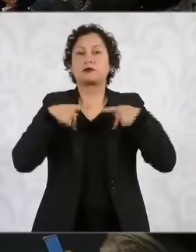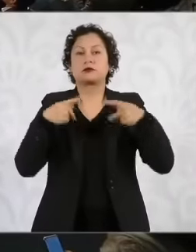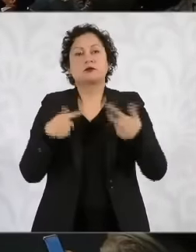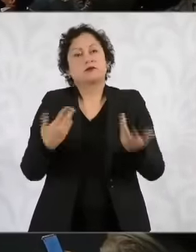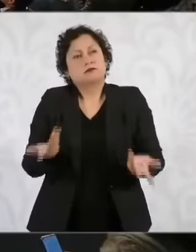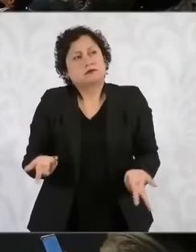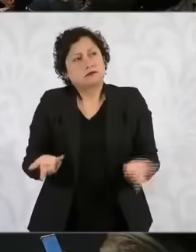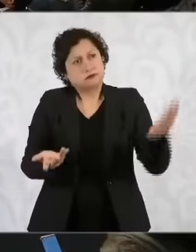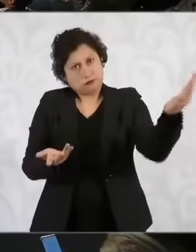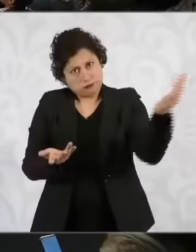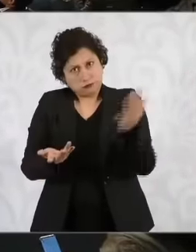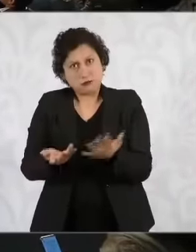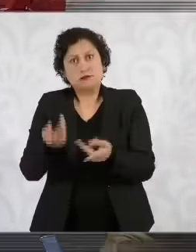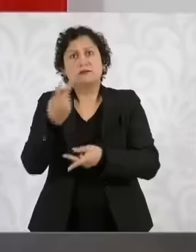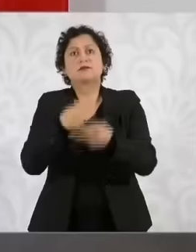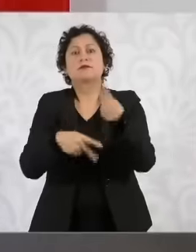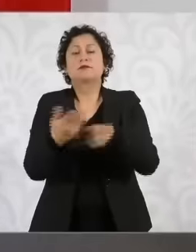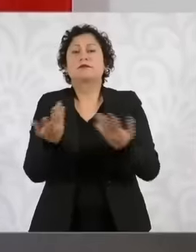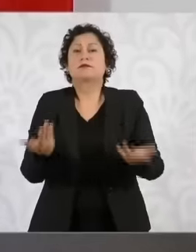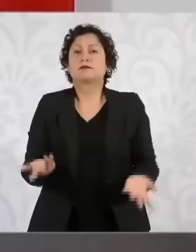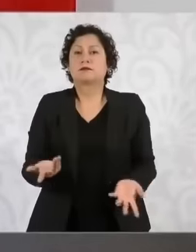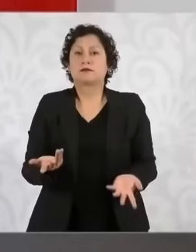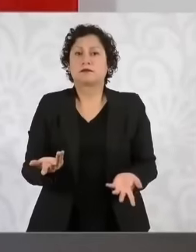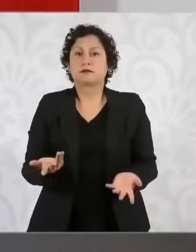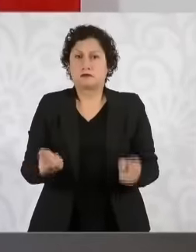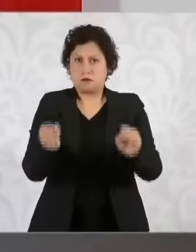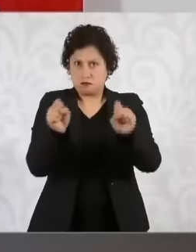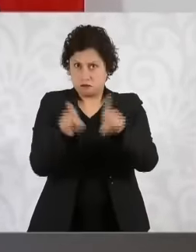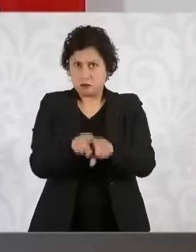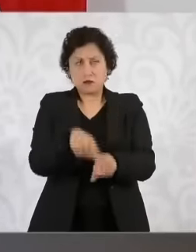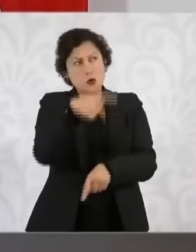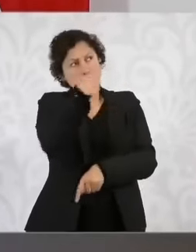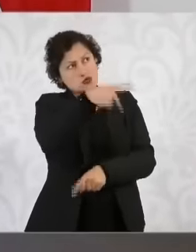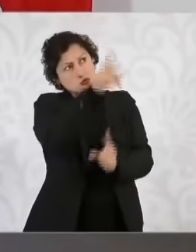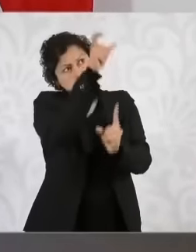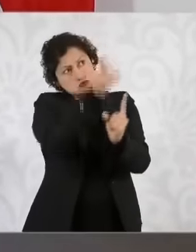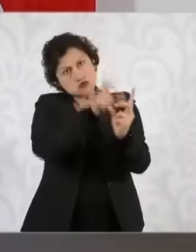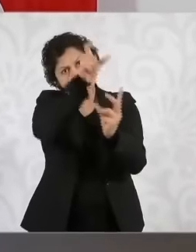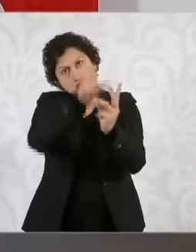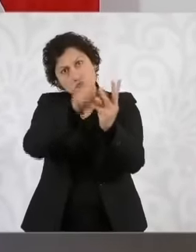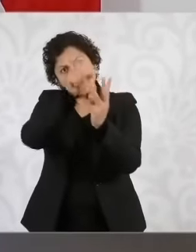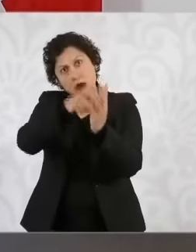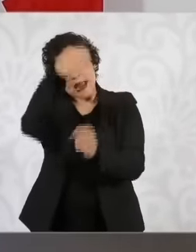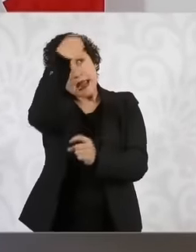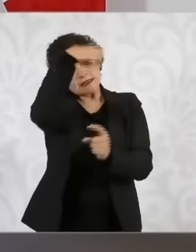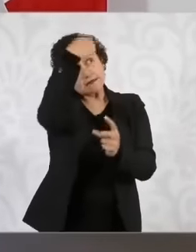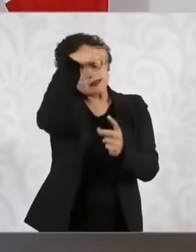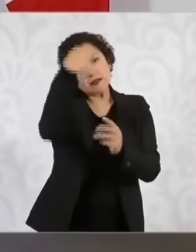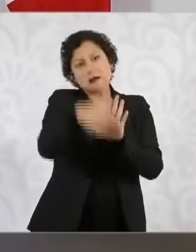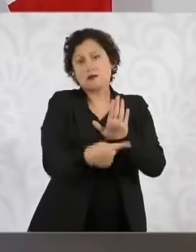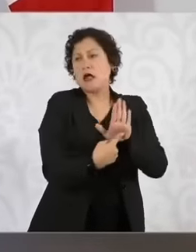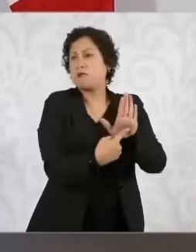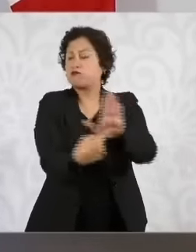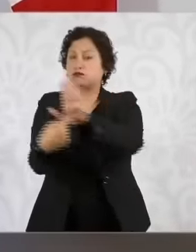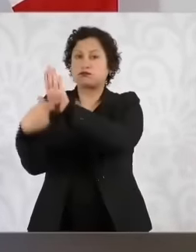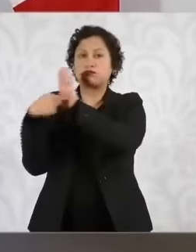also that it be done public because their records we will agree in some cases in others not